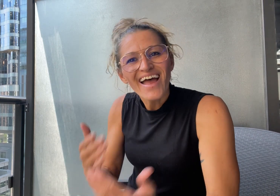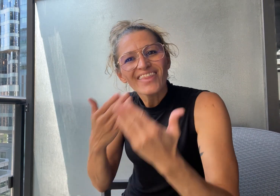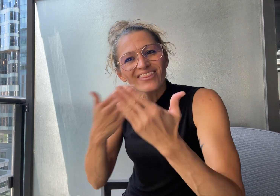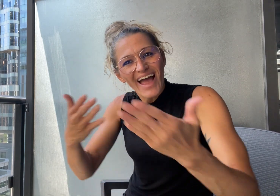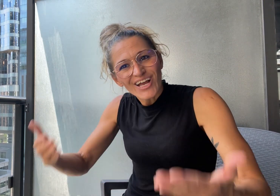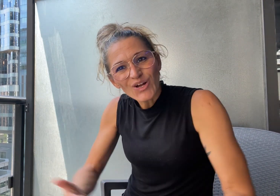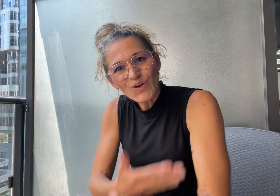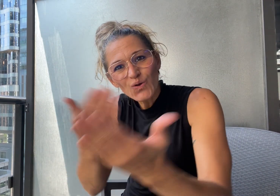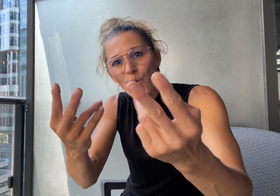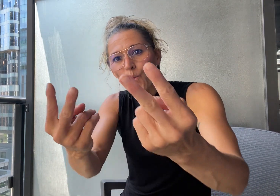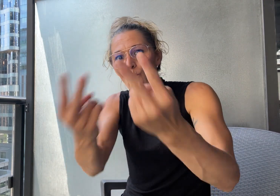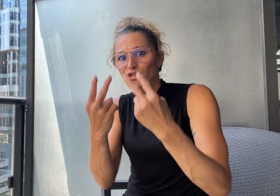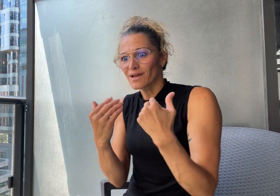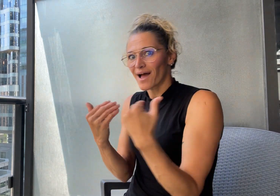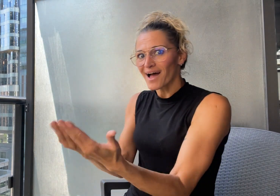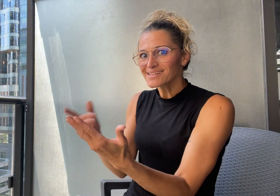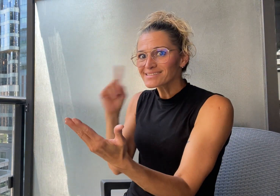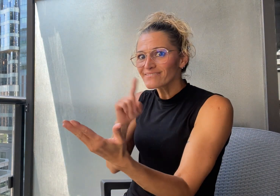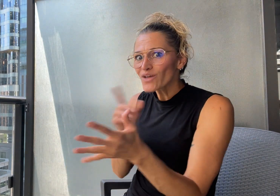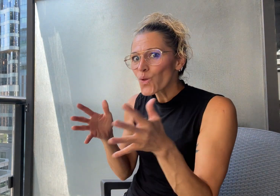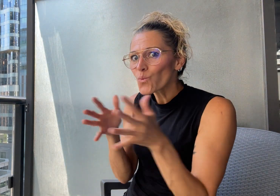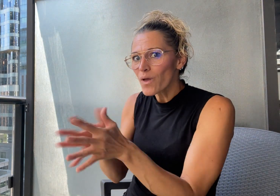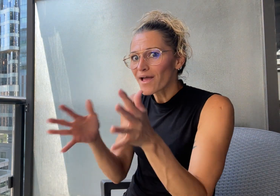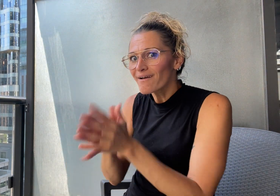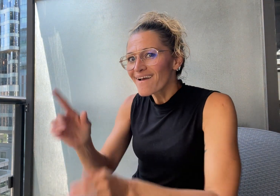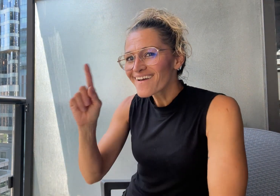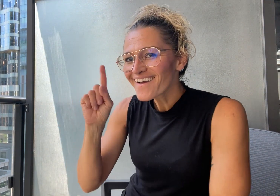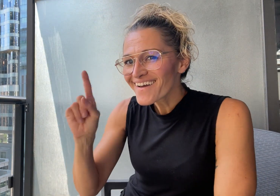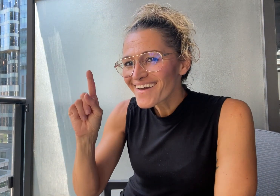Thank you for watching DeafWire!